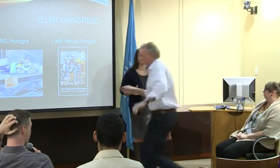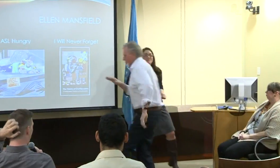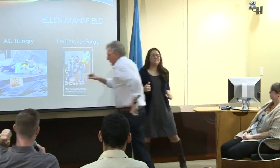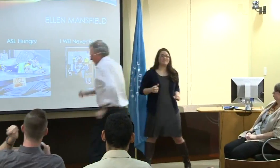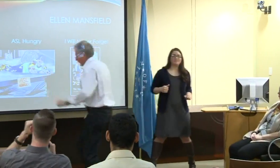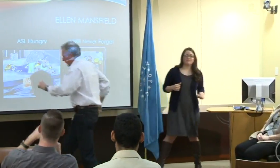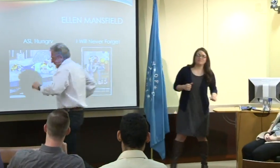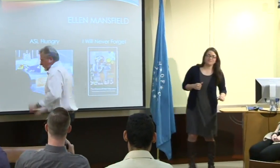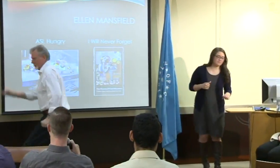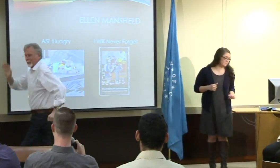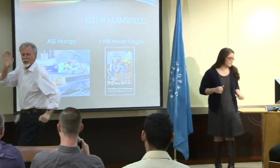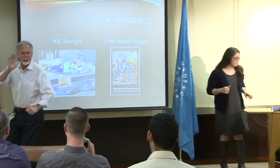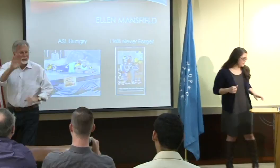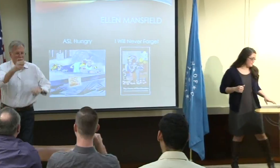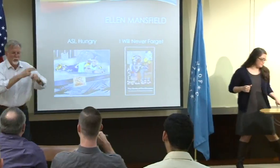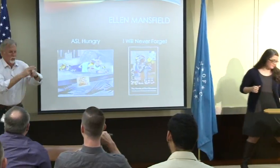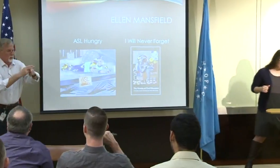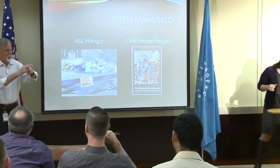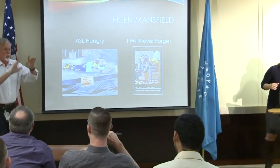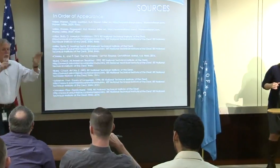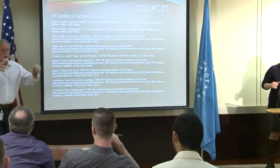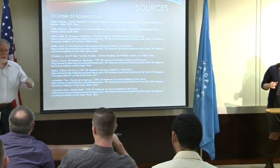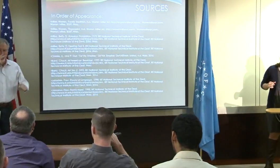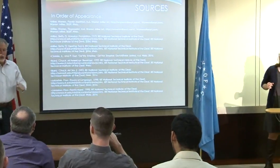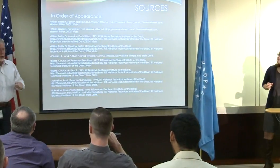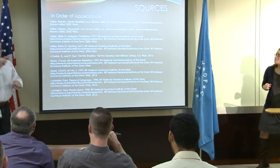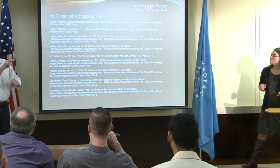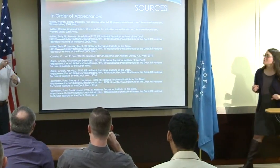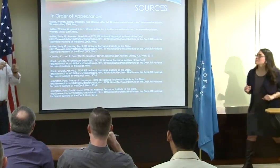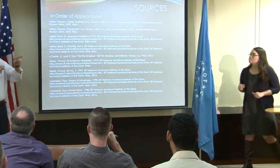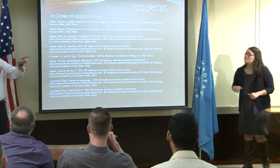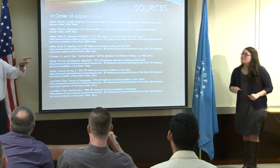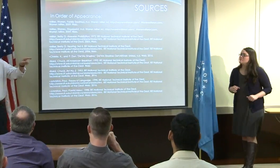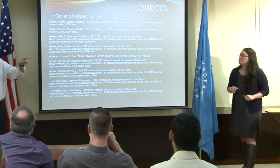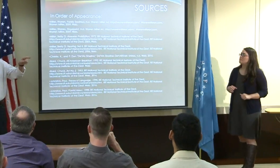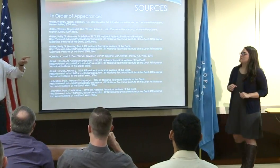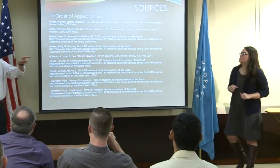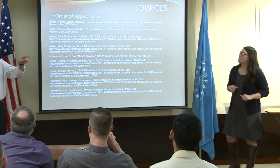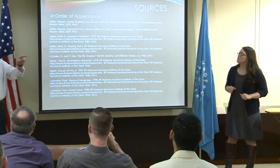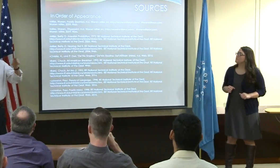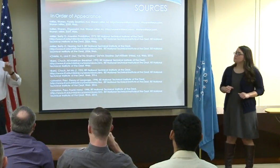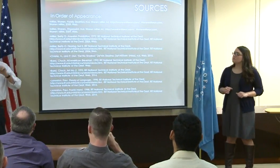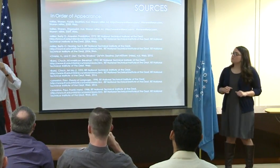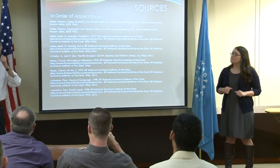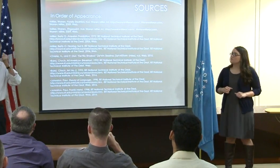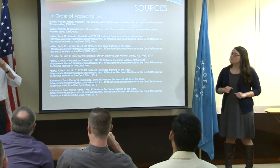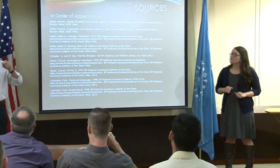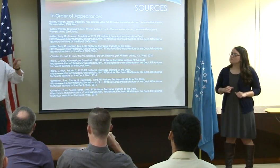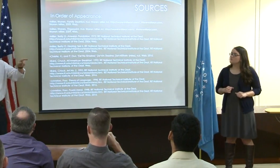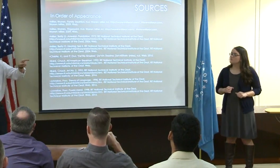Sorry. It will be real short, real short. So as we watched what she just said --